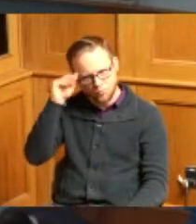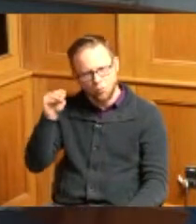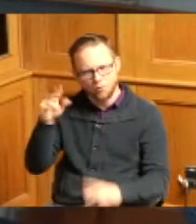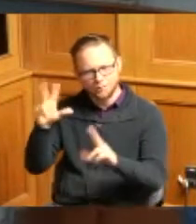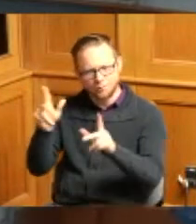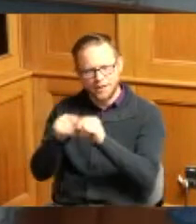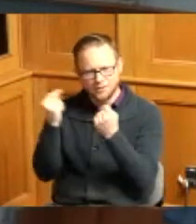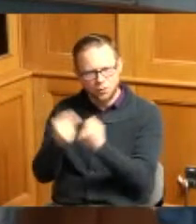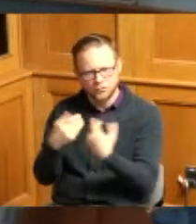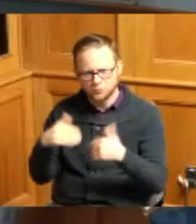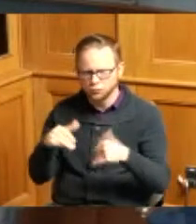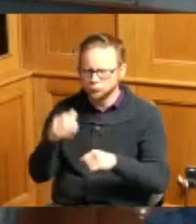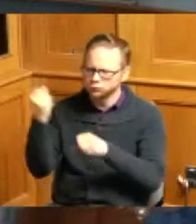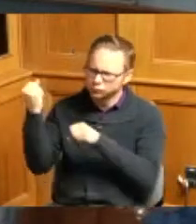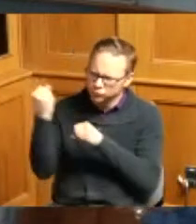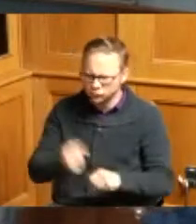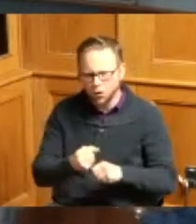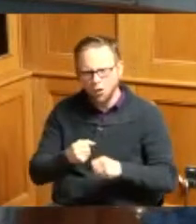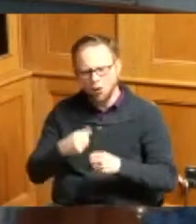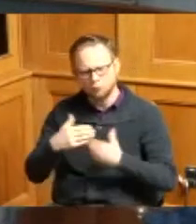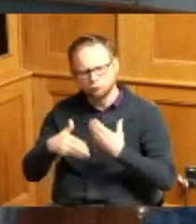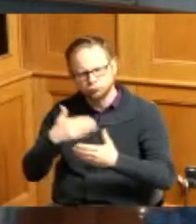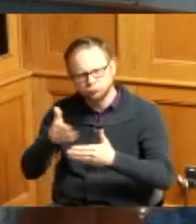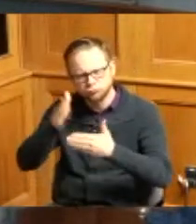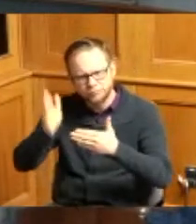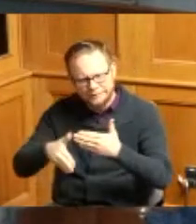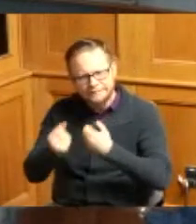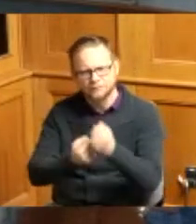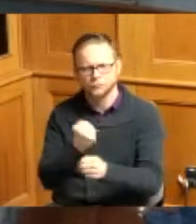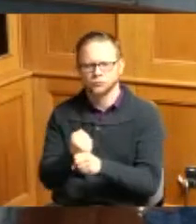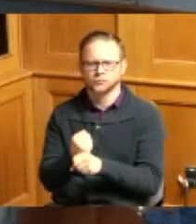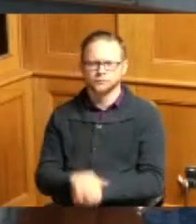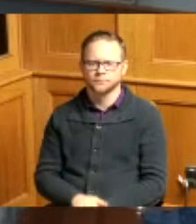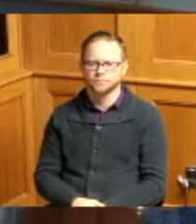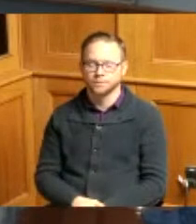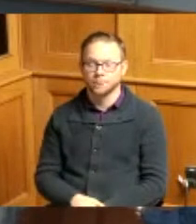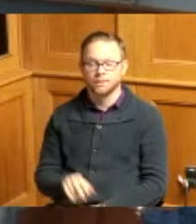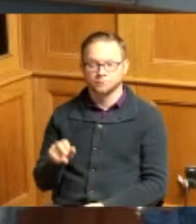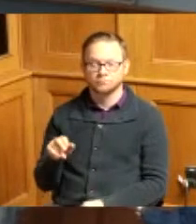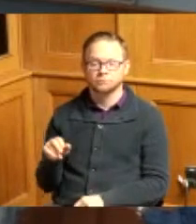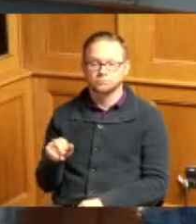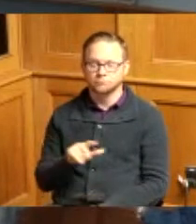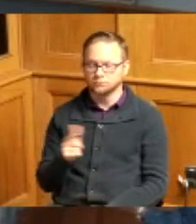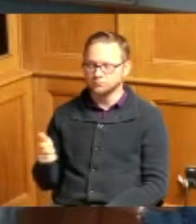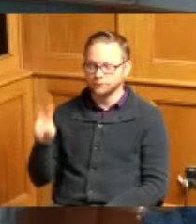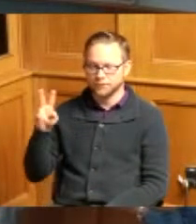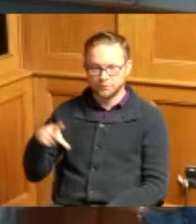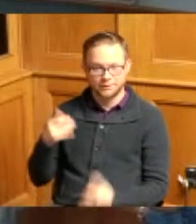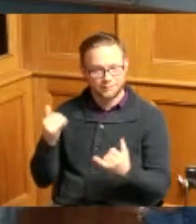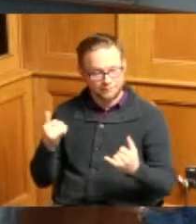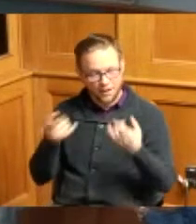finish and successful winning season now therefore be it proclaim that the Board of Commissioners